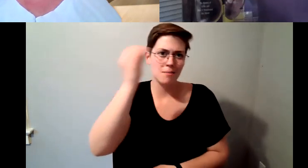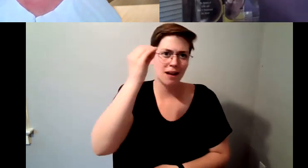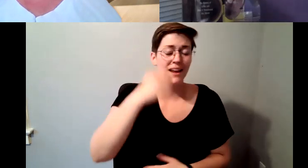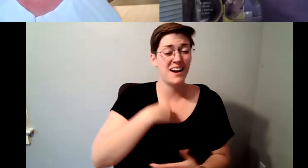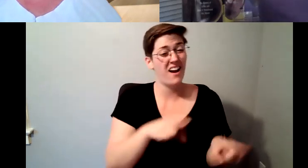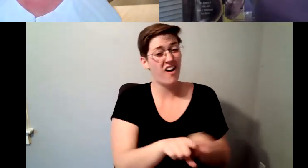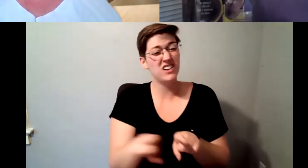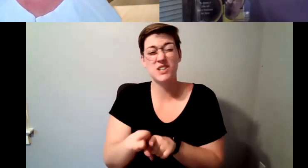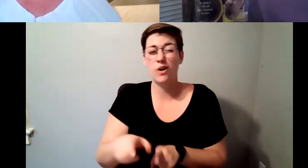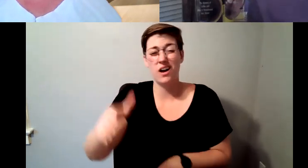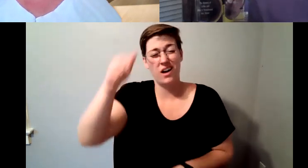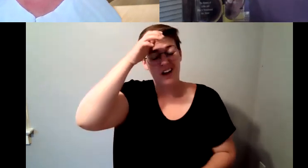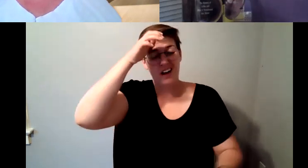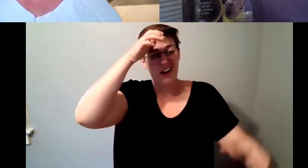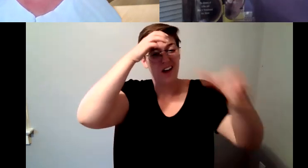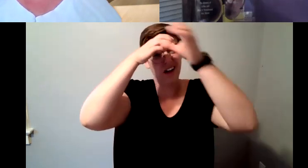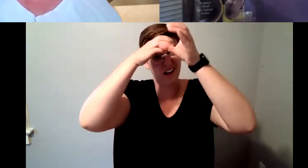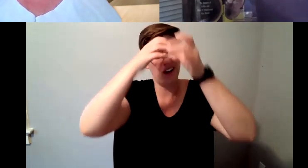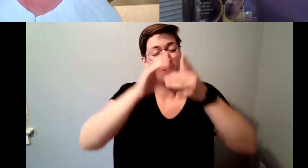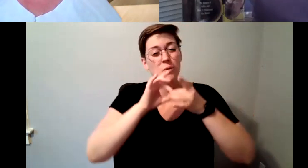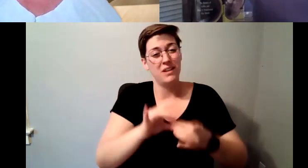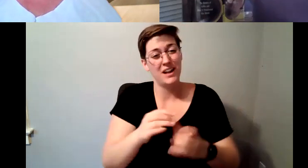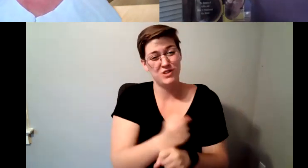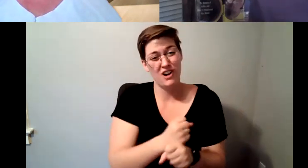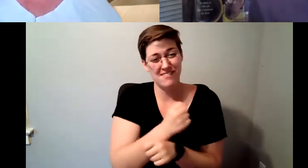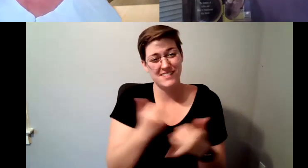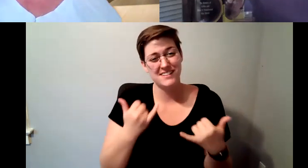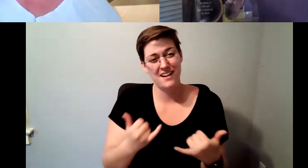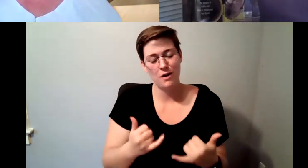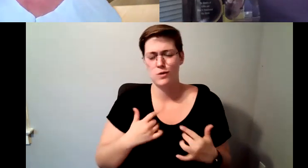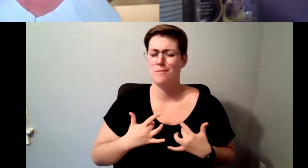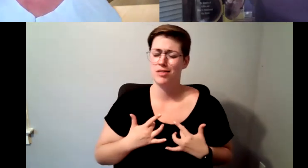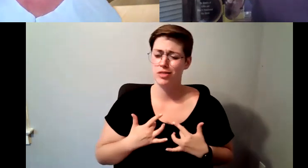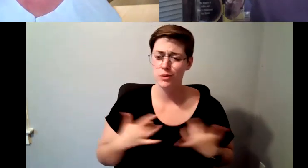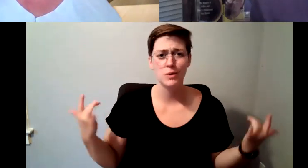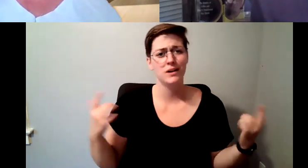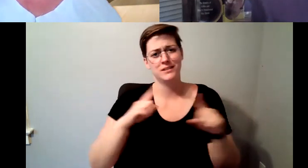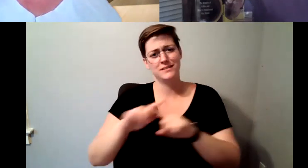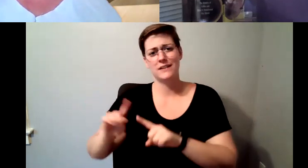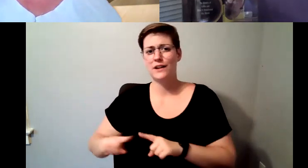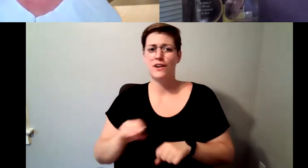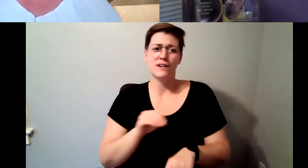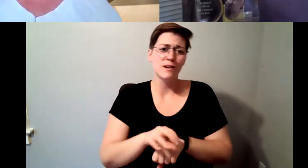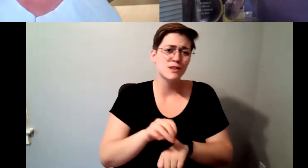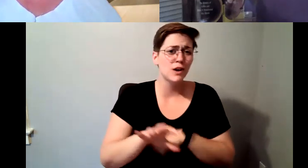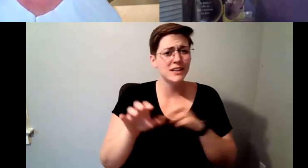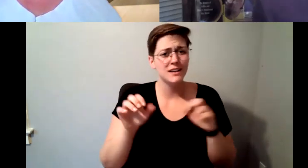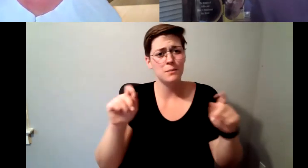D. Major Cohen: And so I'm thrilled about those opportunities, because I, I feel as though I have a I have additional.